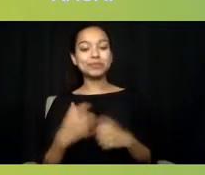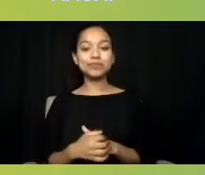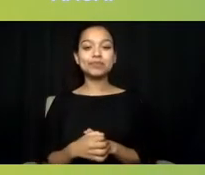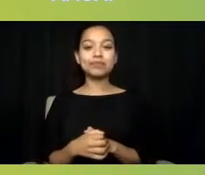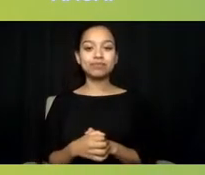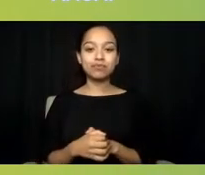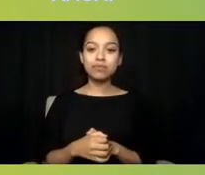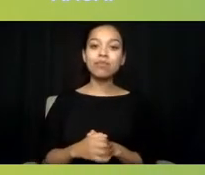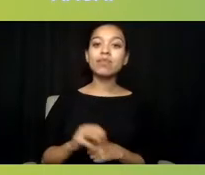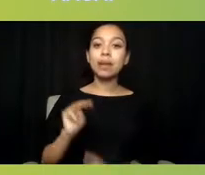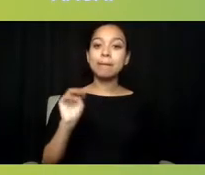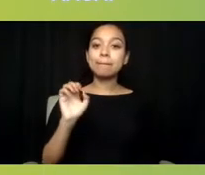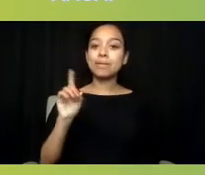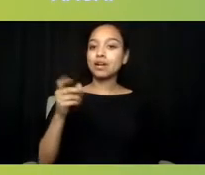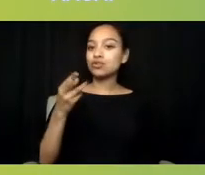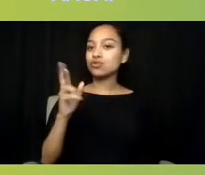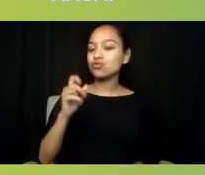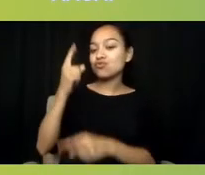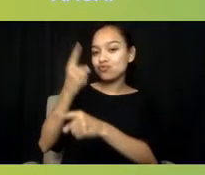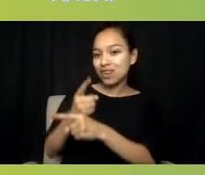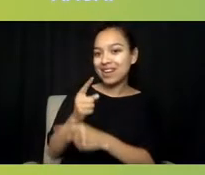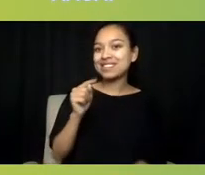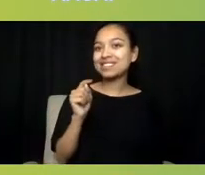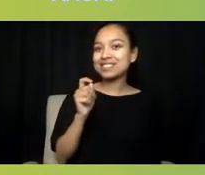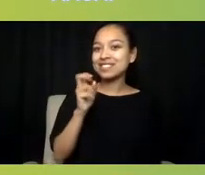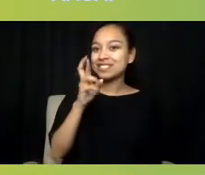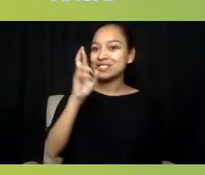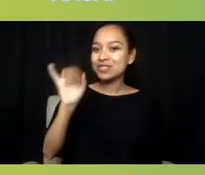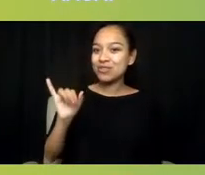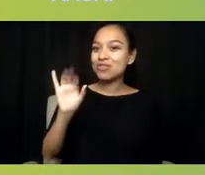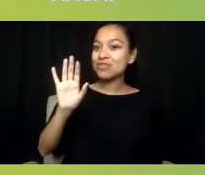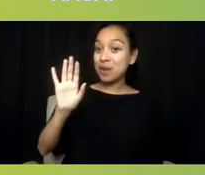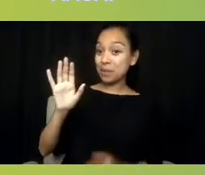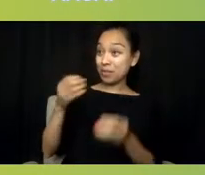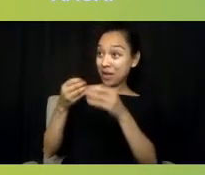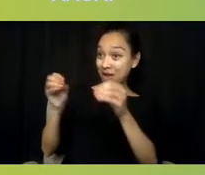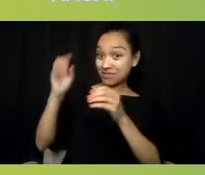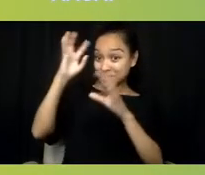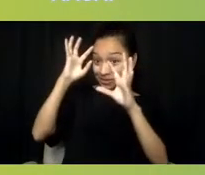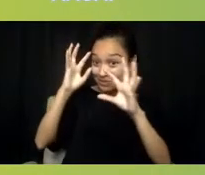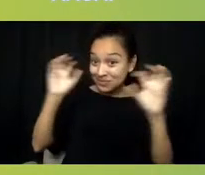Terri, from the Office of the President in your critical role, you have a diverse experience as well